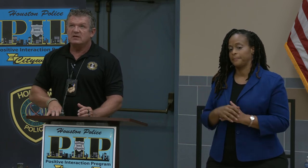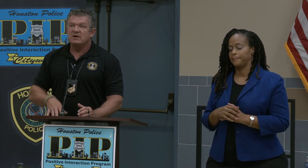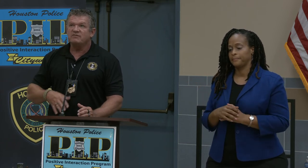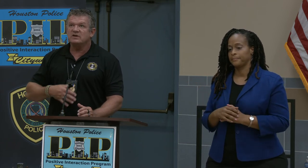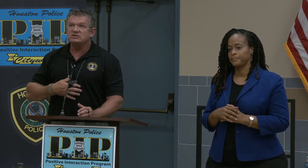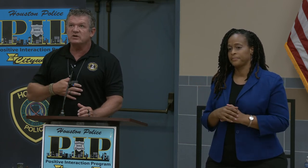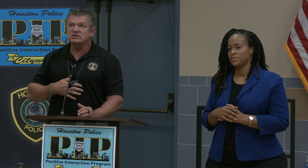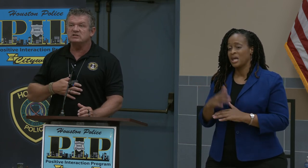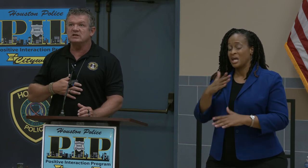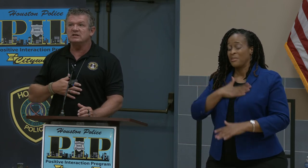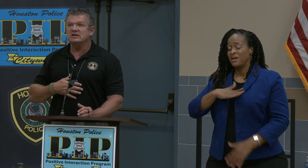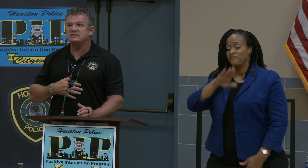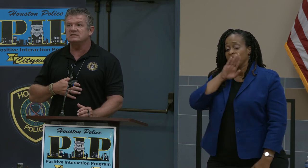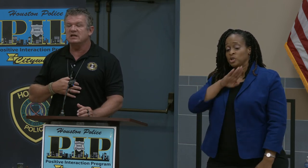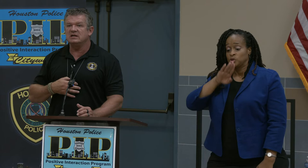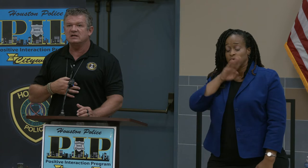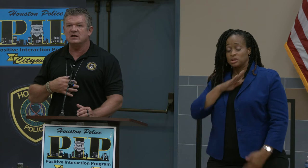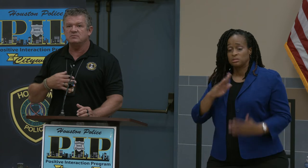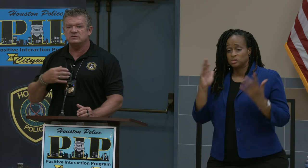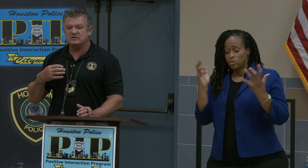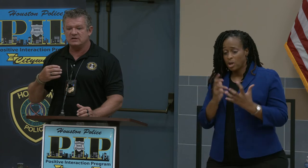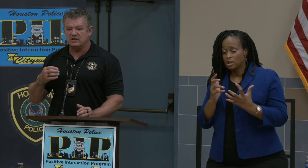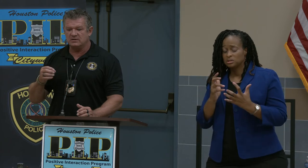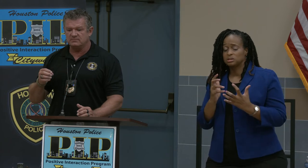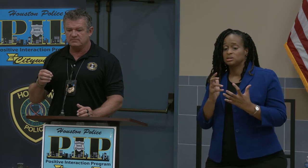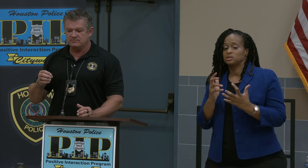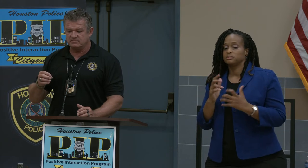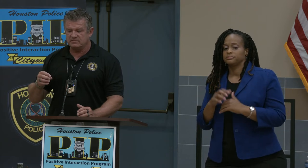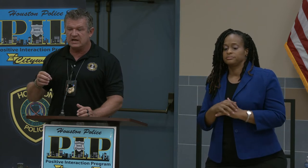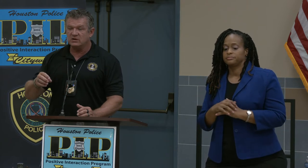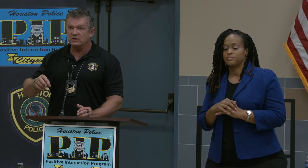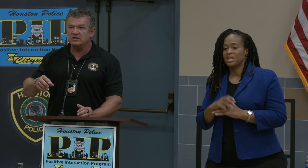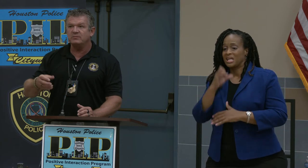My frustration in this, and it comes not only -- I mean